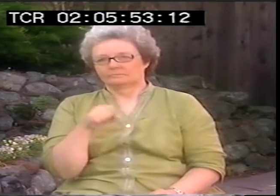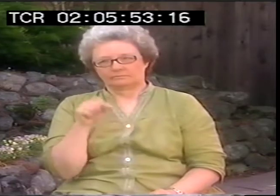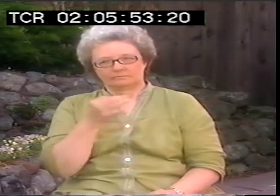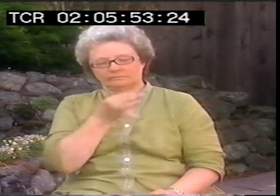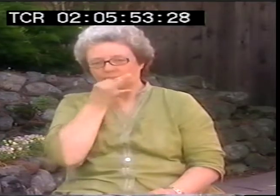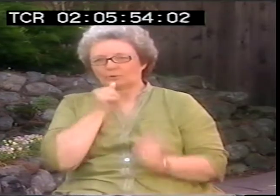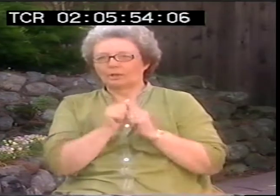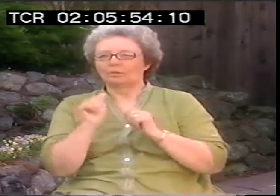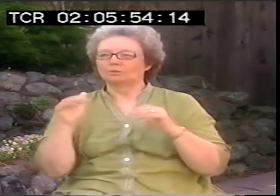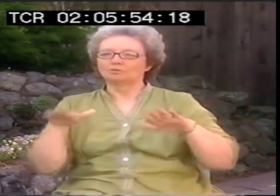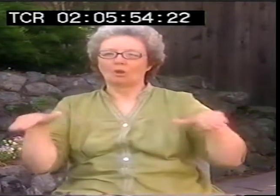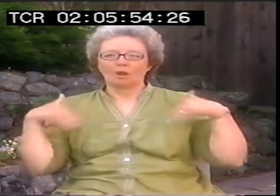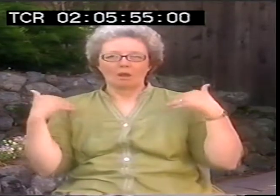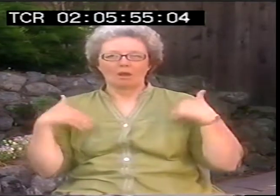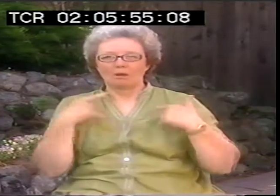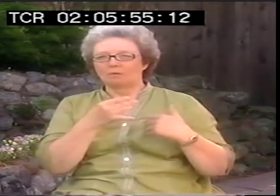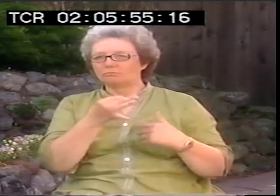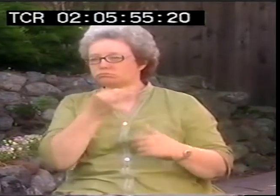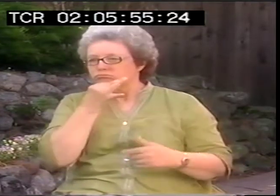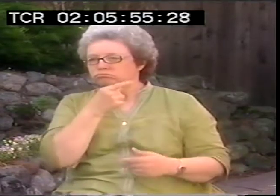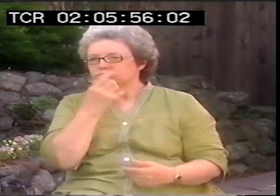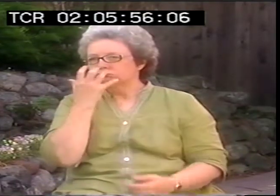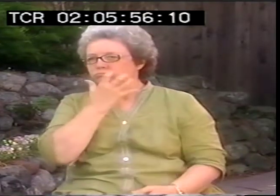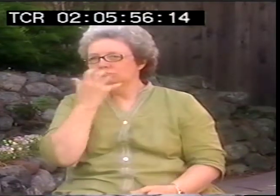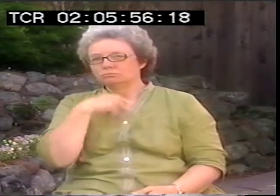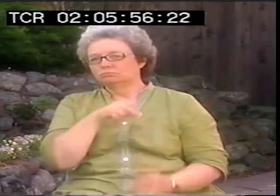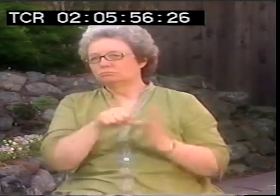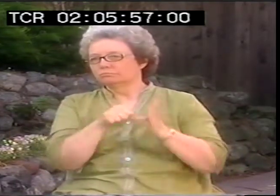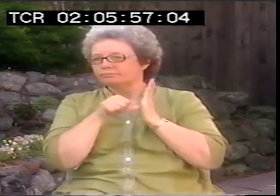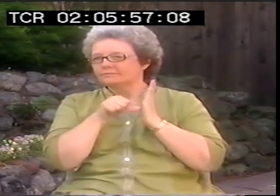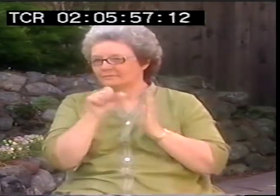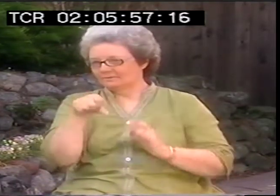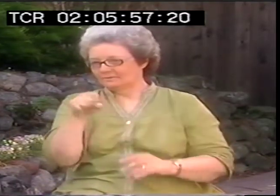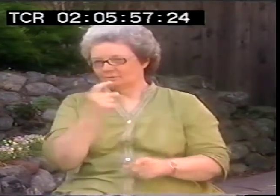Great. Yes. It's really great with young children. Wow.